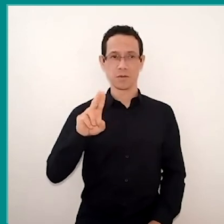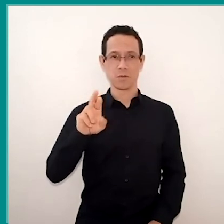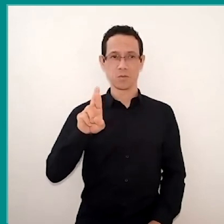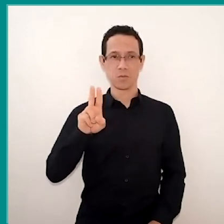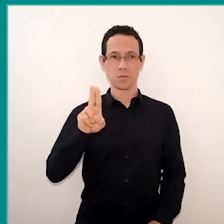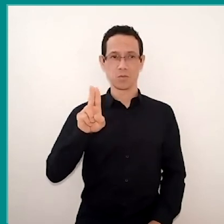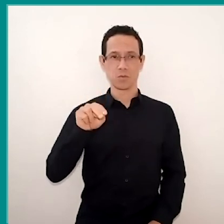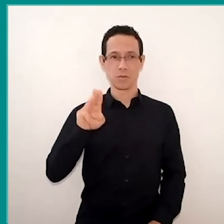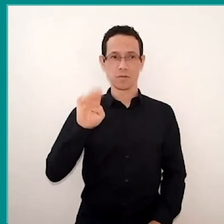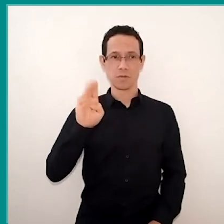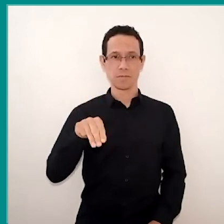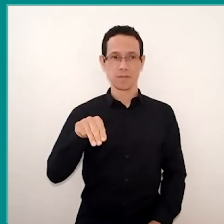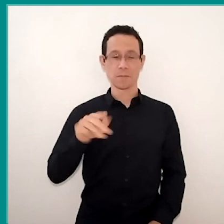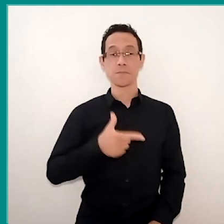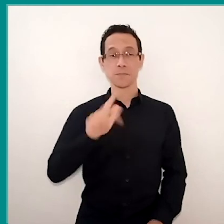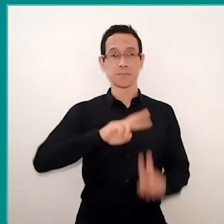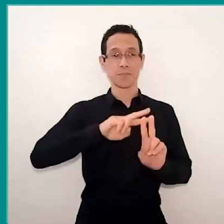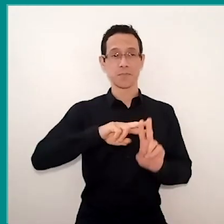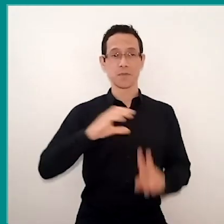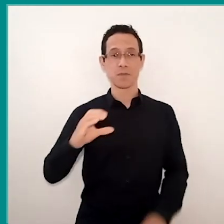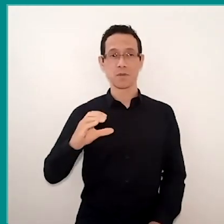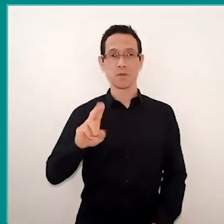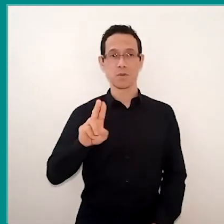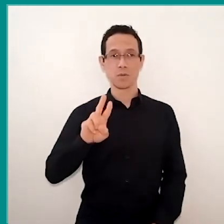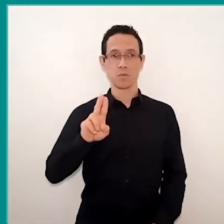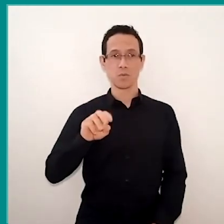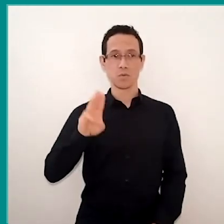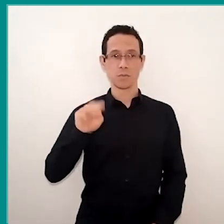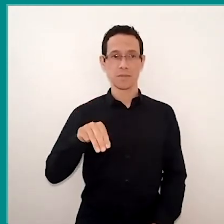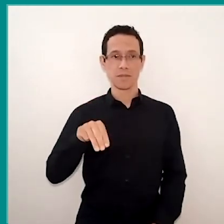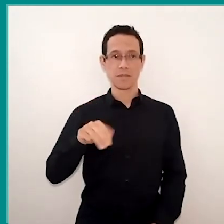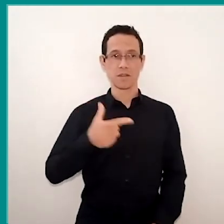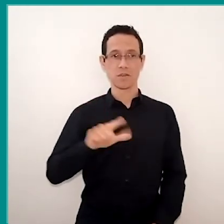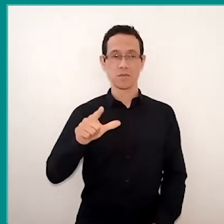Another possible hashtag is #curumim. And the other is #sescemcasa.